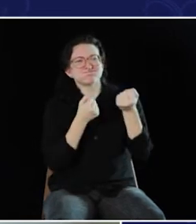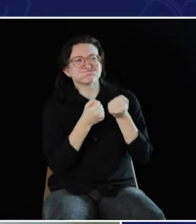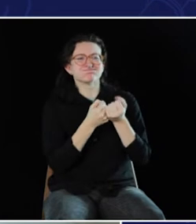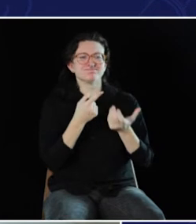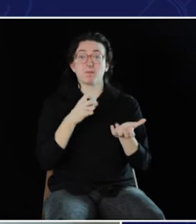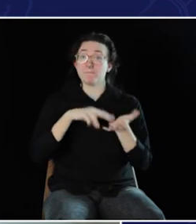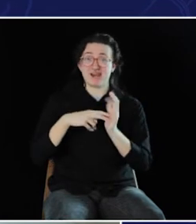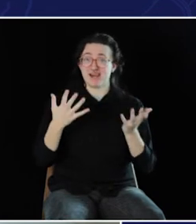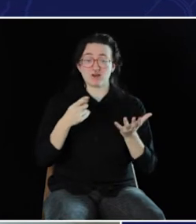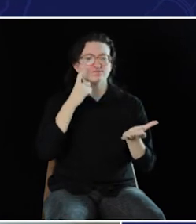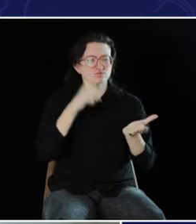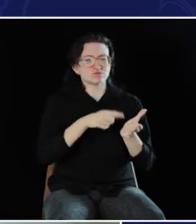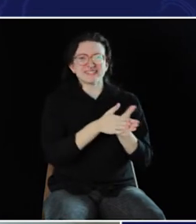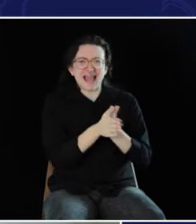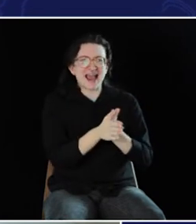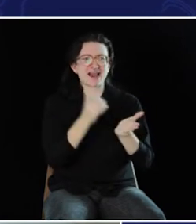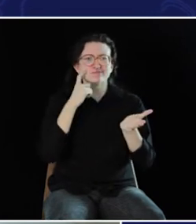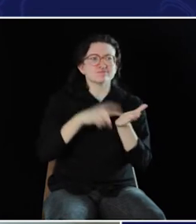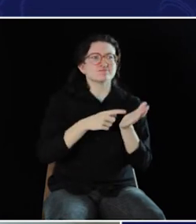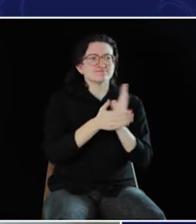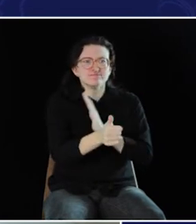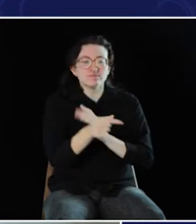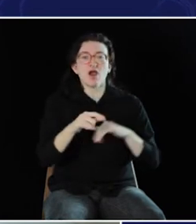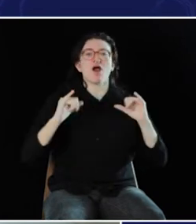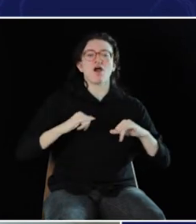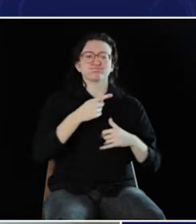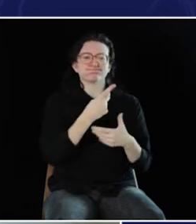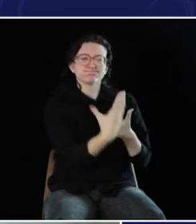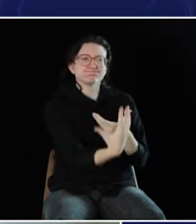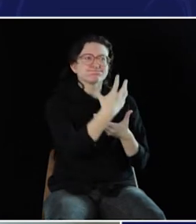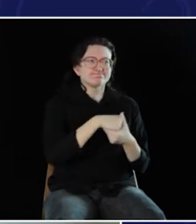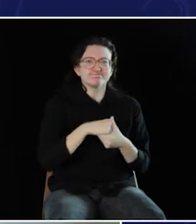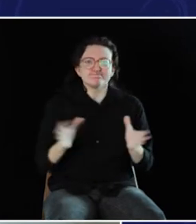identify talent and drive, and they work to bring these people into